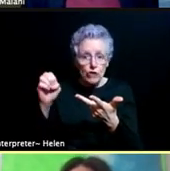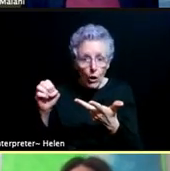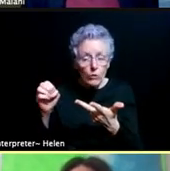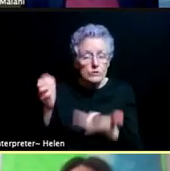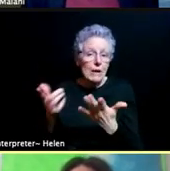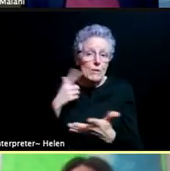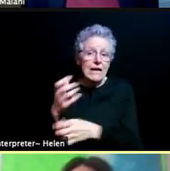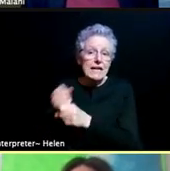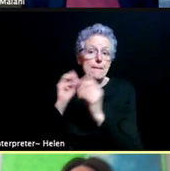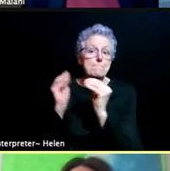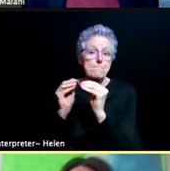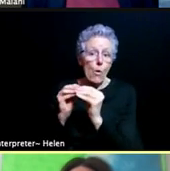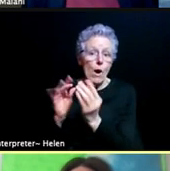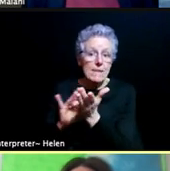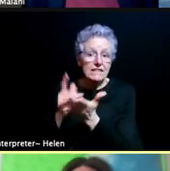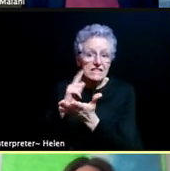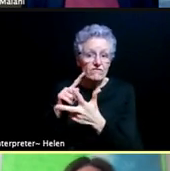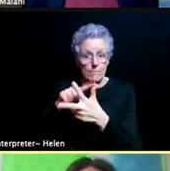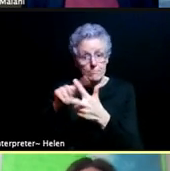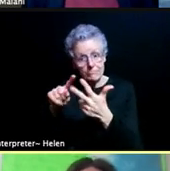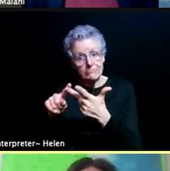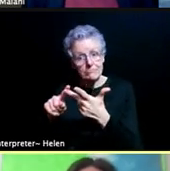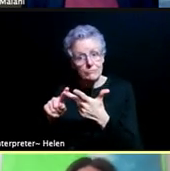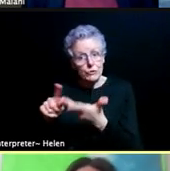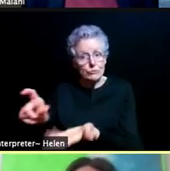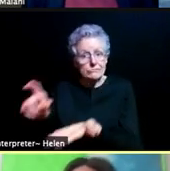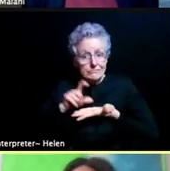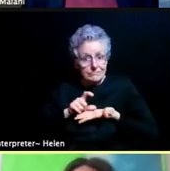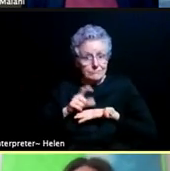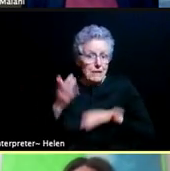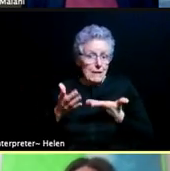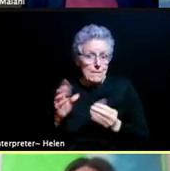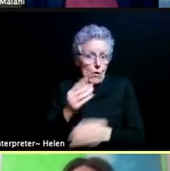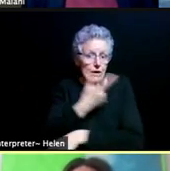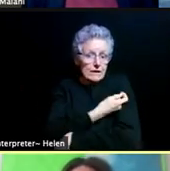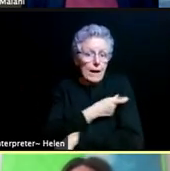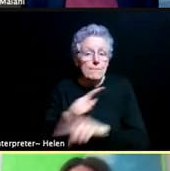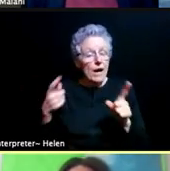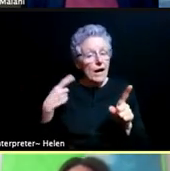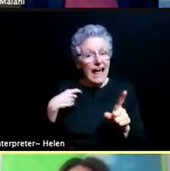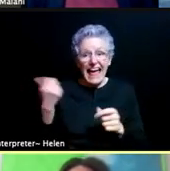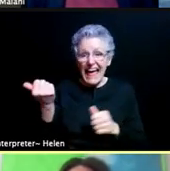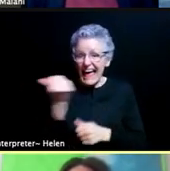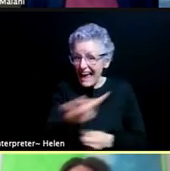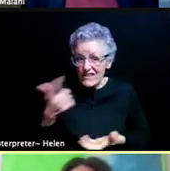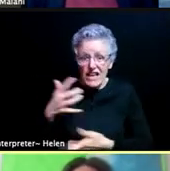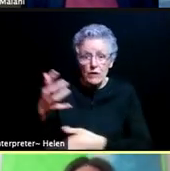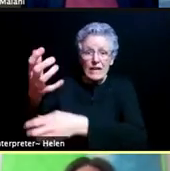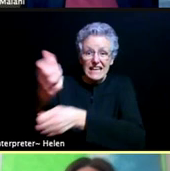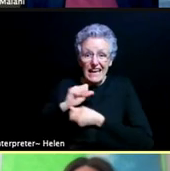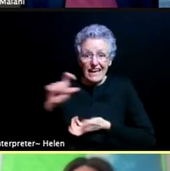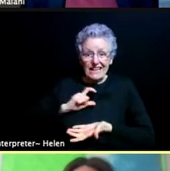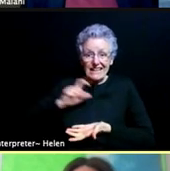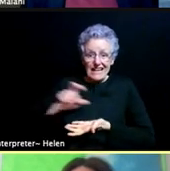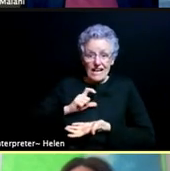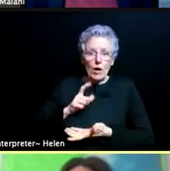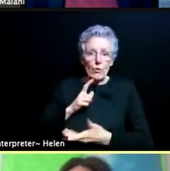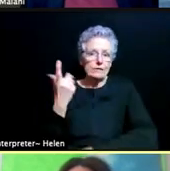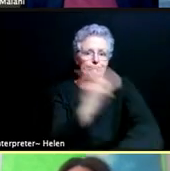from that collaboration, but we have continued to deliver everything that we receive each week. We've also been able to manage inventory